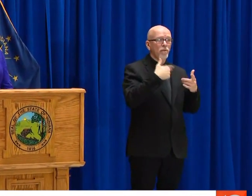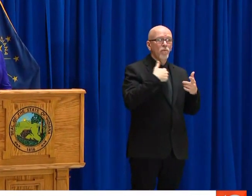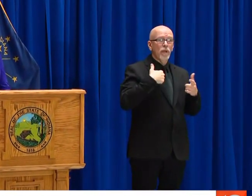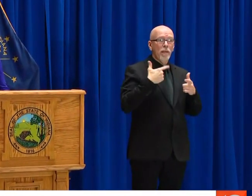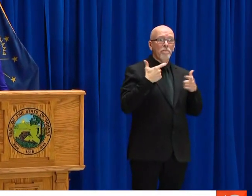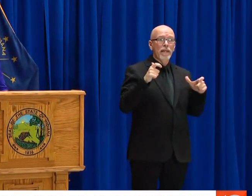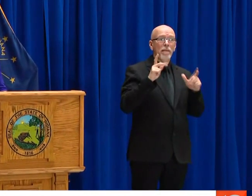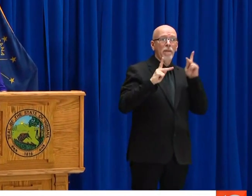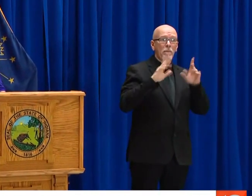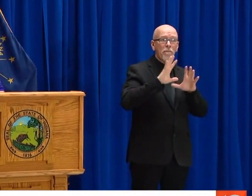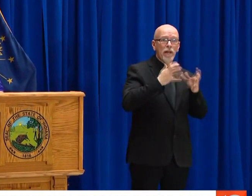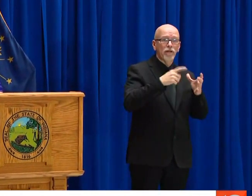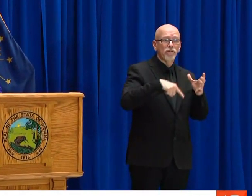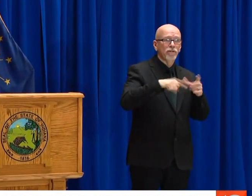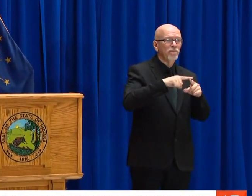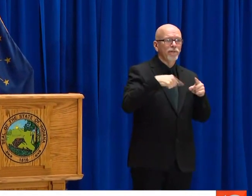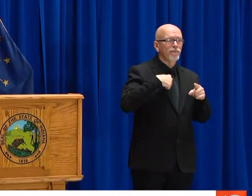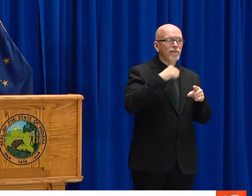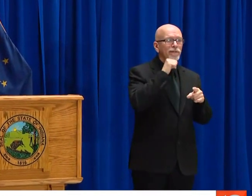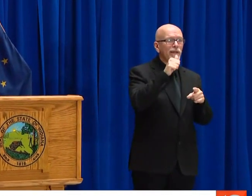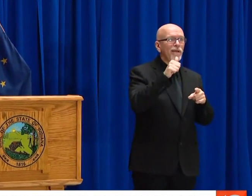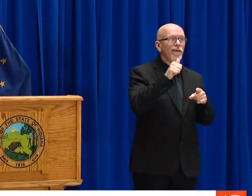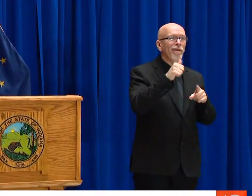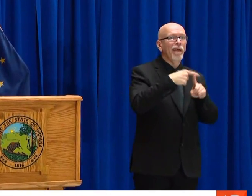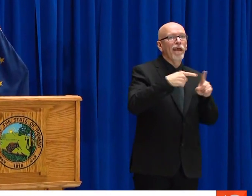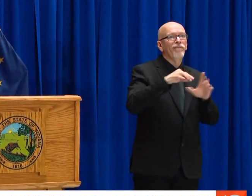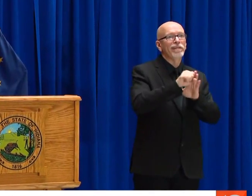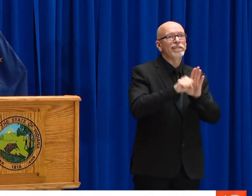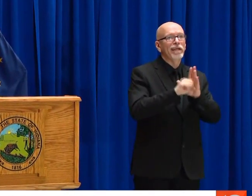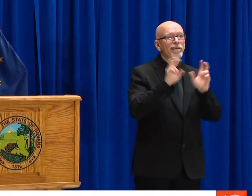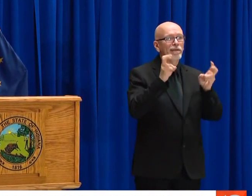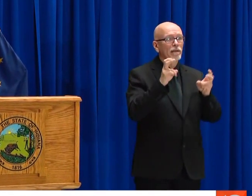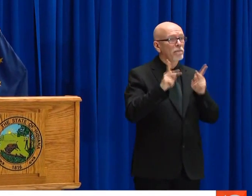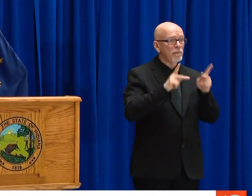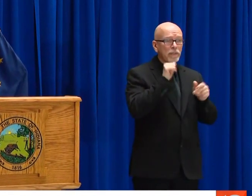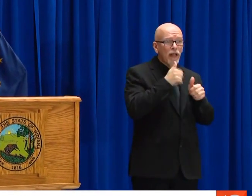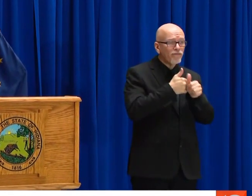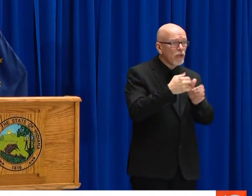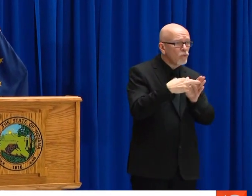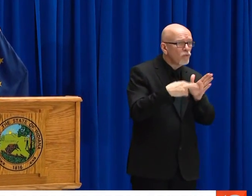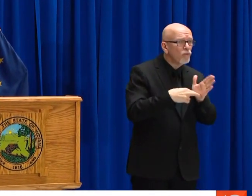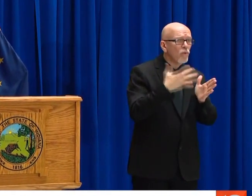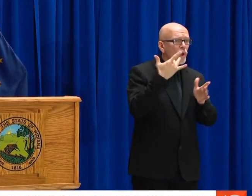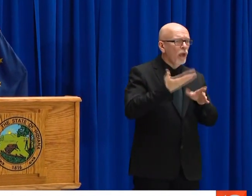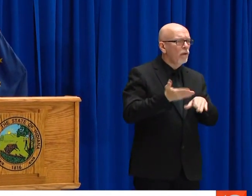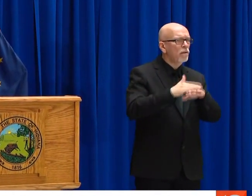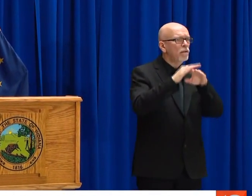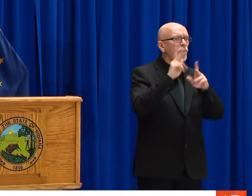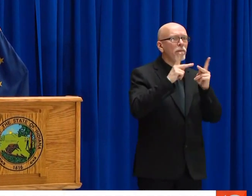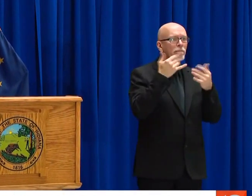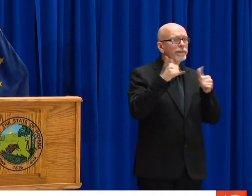HALF OF ALL THE CONFIRMED CASES. WHAT'S GOING ON HERE? IS IT BECAUSE WE'RE OBVIOUSLY A BIGGER POPULATION, BUT WE'RE NOT